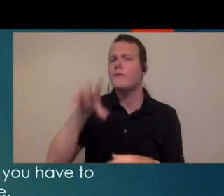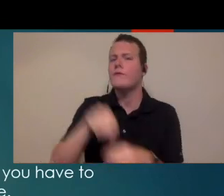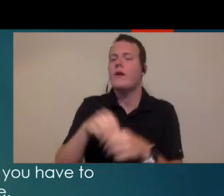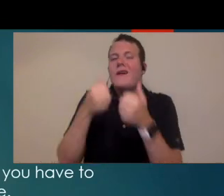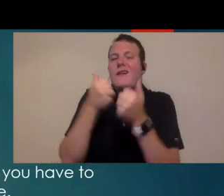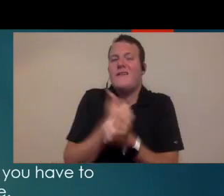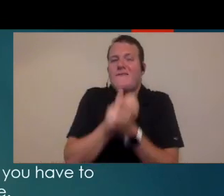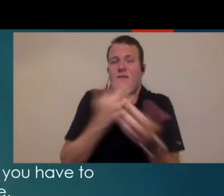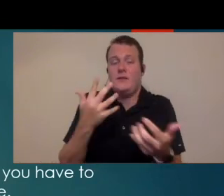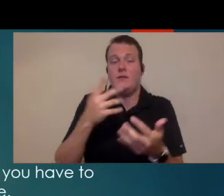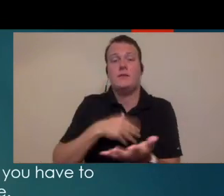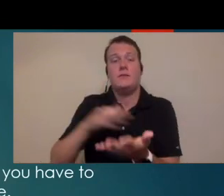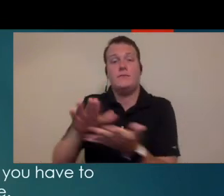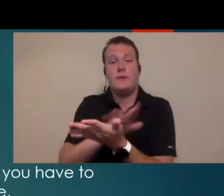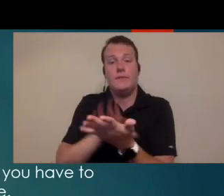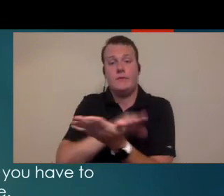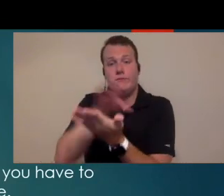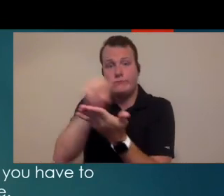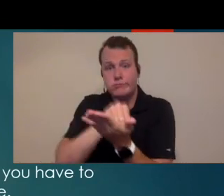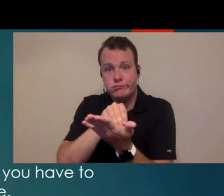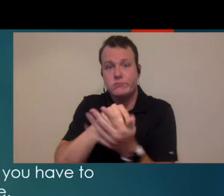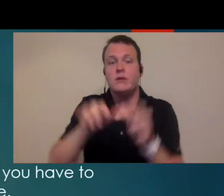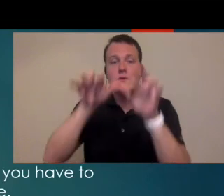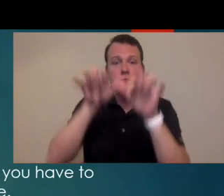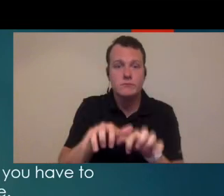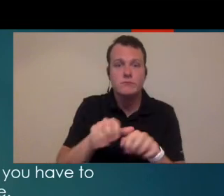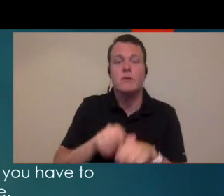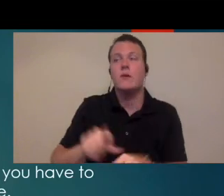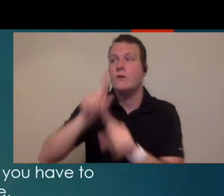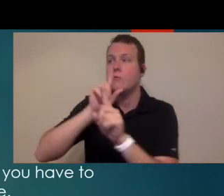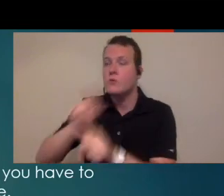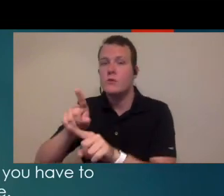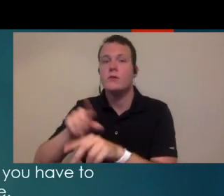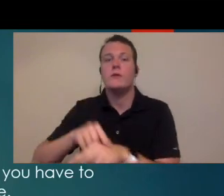time to include everything, such as the documentation, things like placing orders,